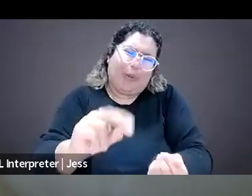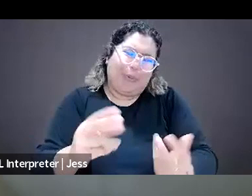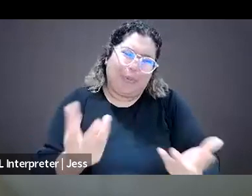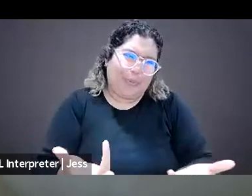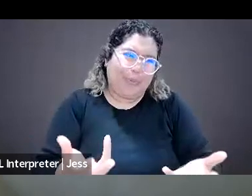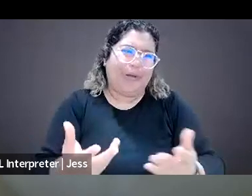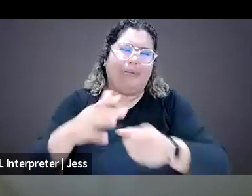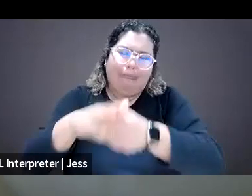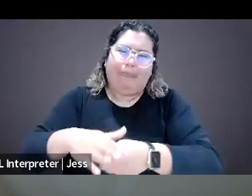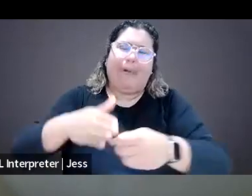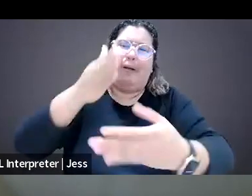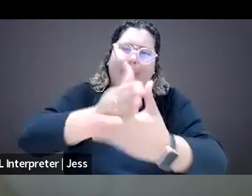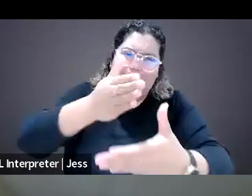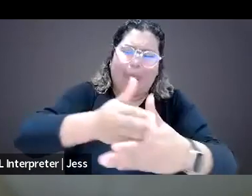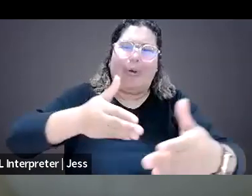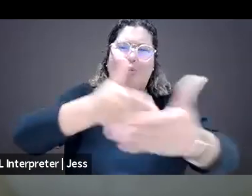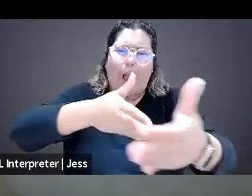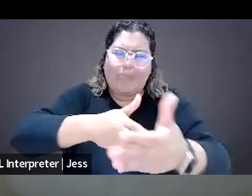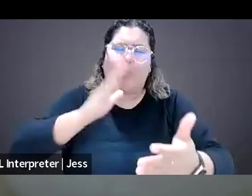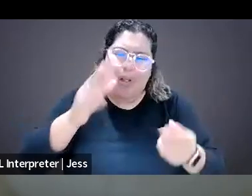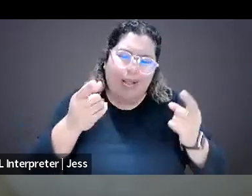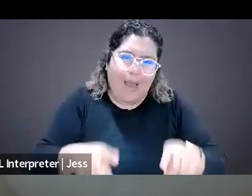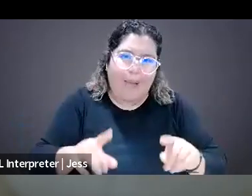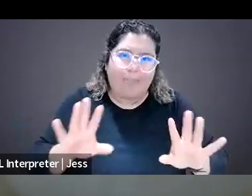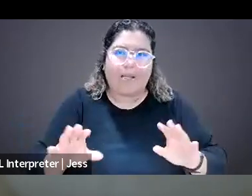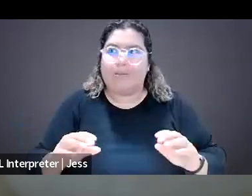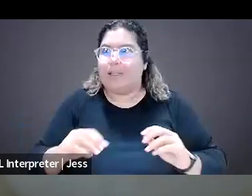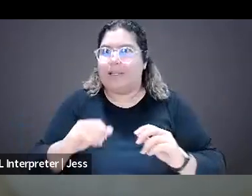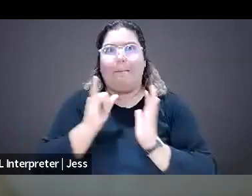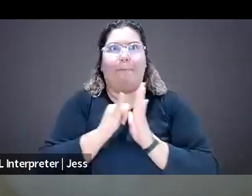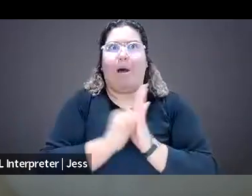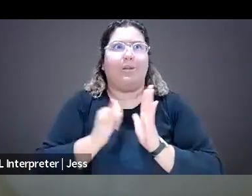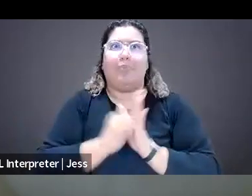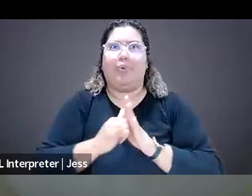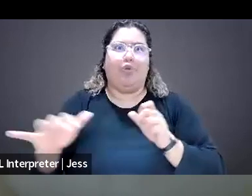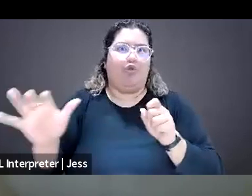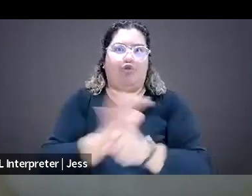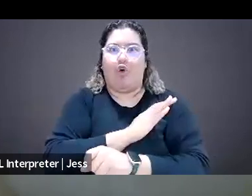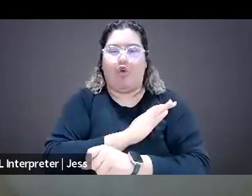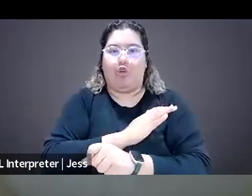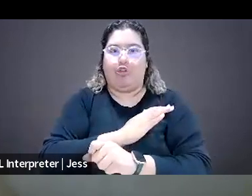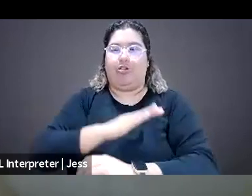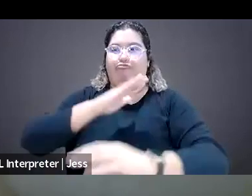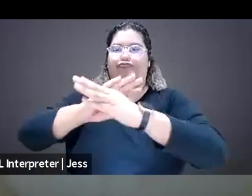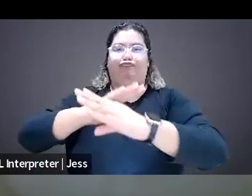there's probably no way that an individual can become completely boxed off to these kinds of attacks.